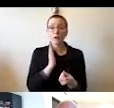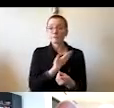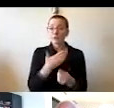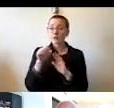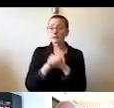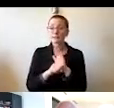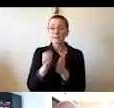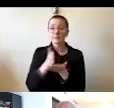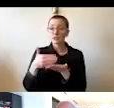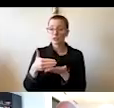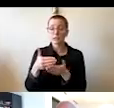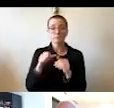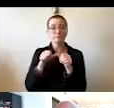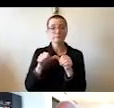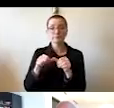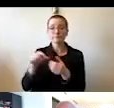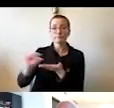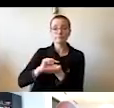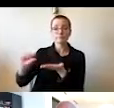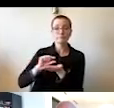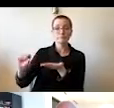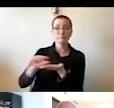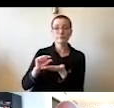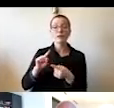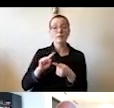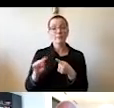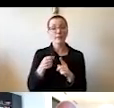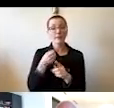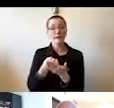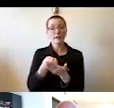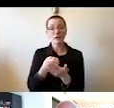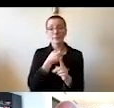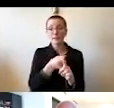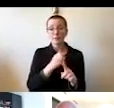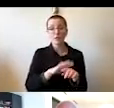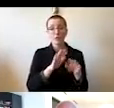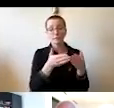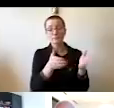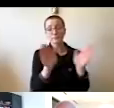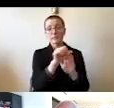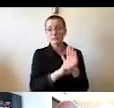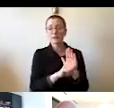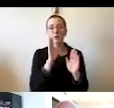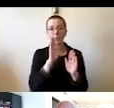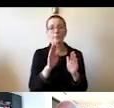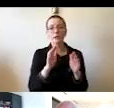but the economic impact on our state is going to be massive as well. So while we are pleased that our governor